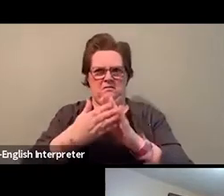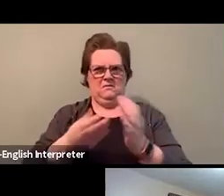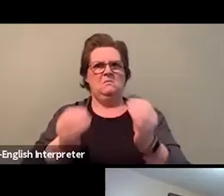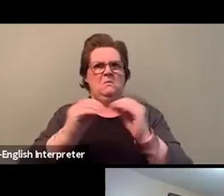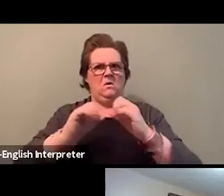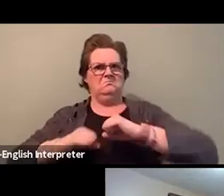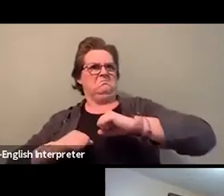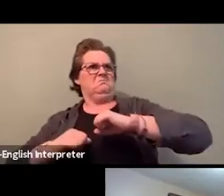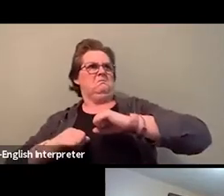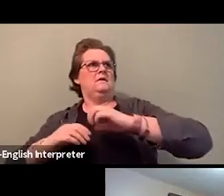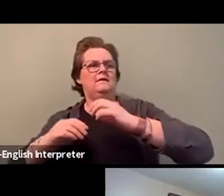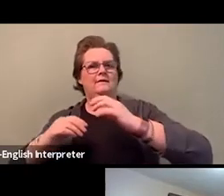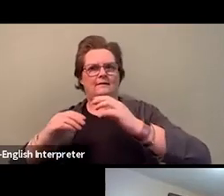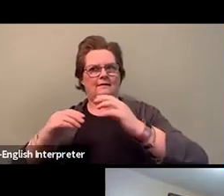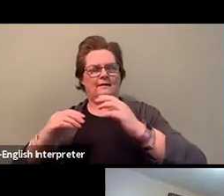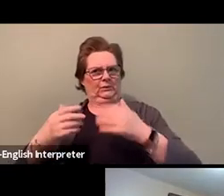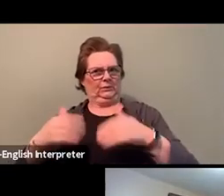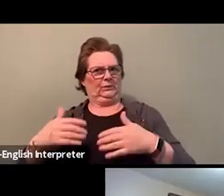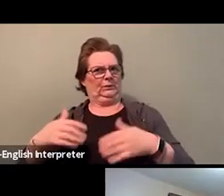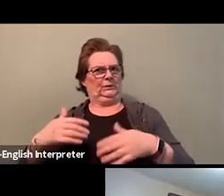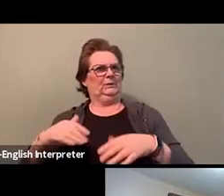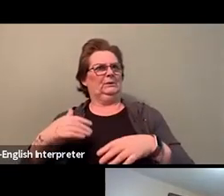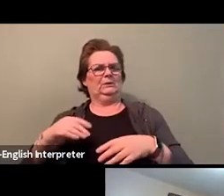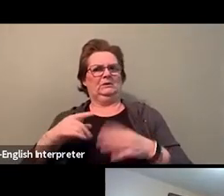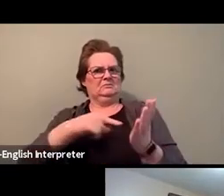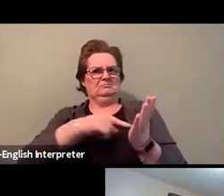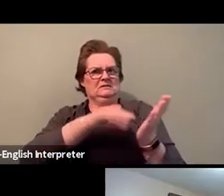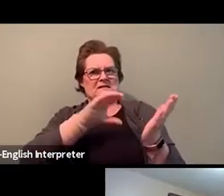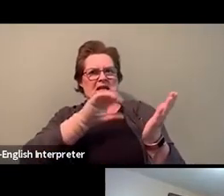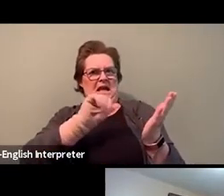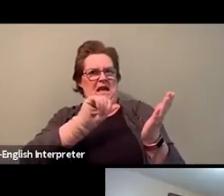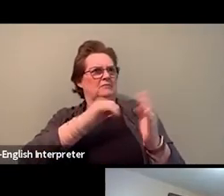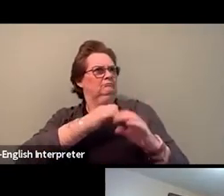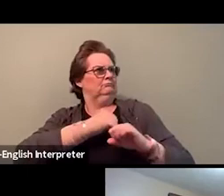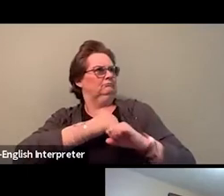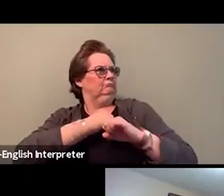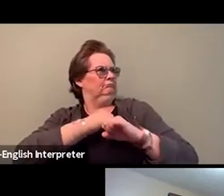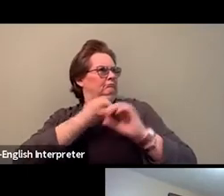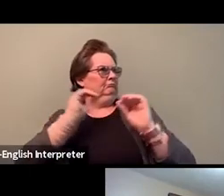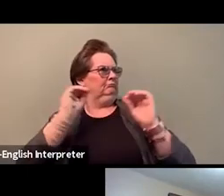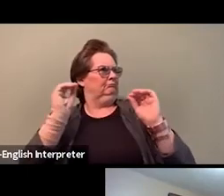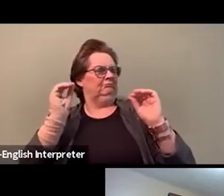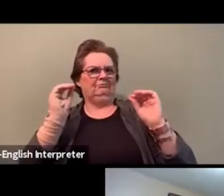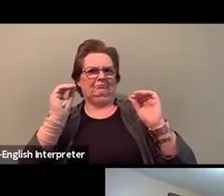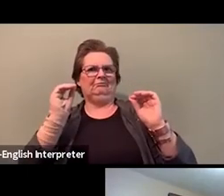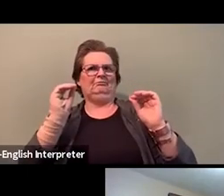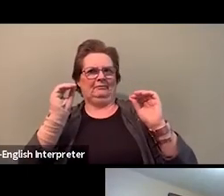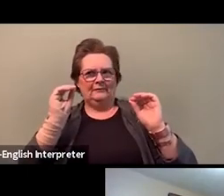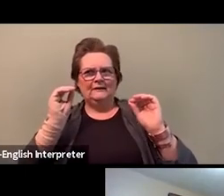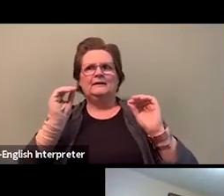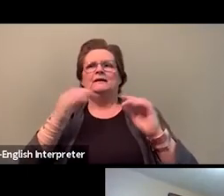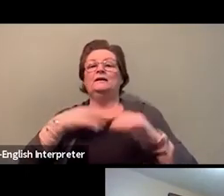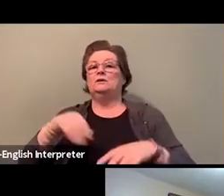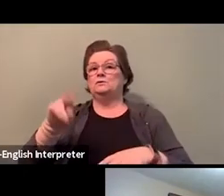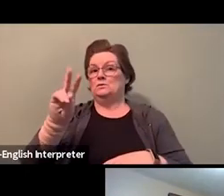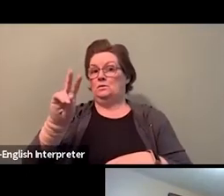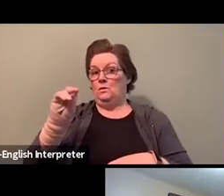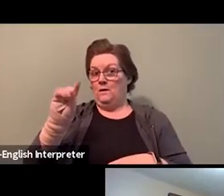Anyways, I was eventually elected as President in 2008, and so proud to be the first non-white person